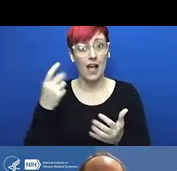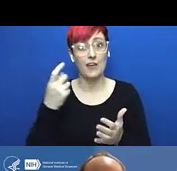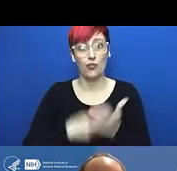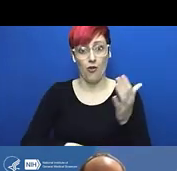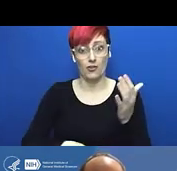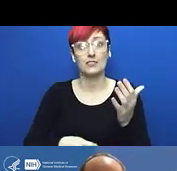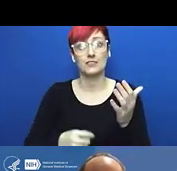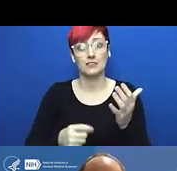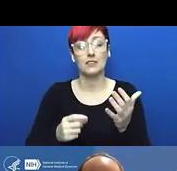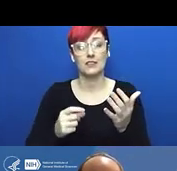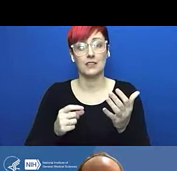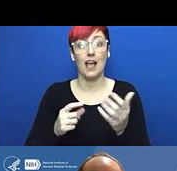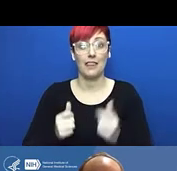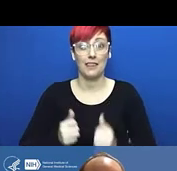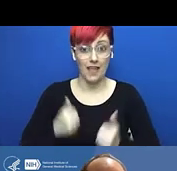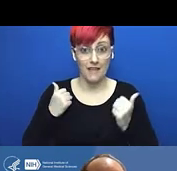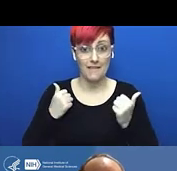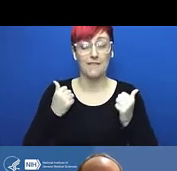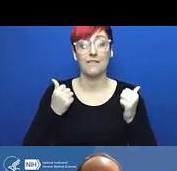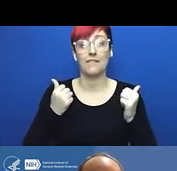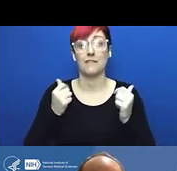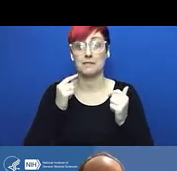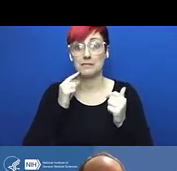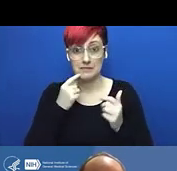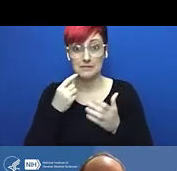and that led to her asphyxiation and death.